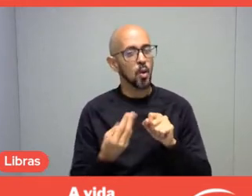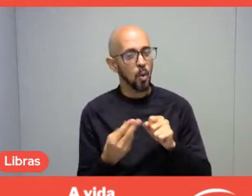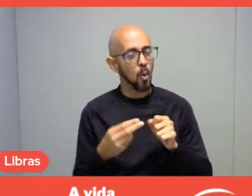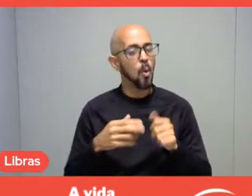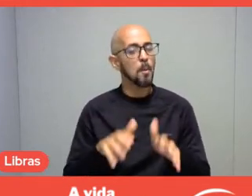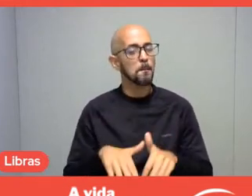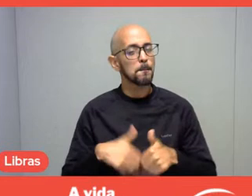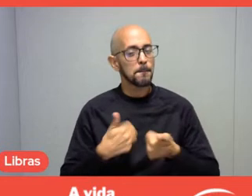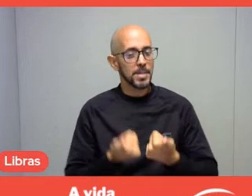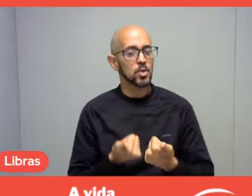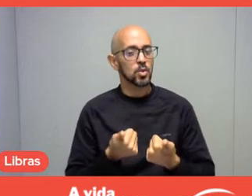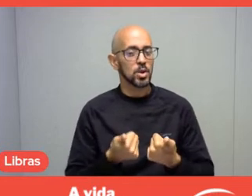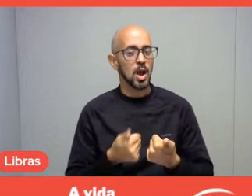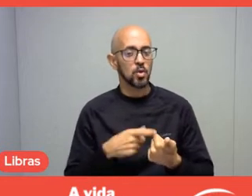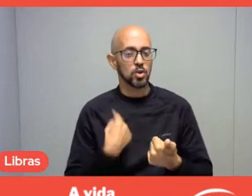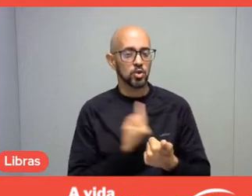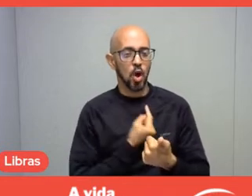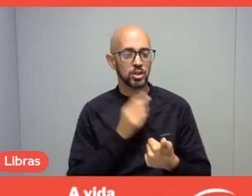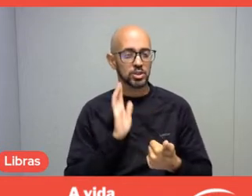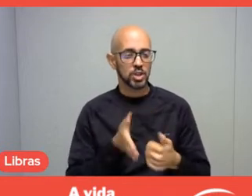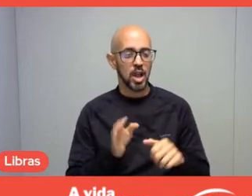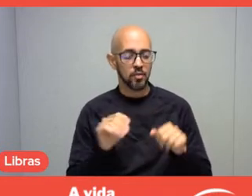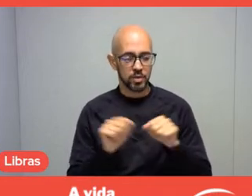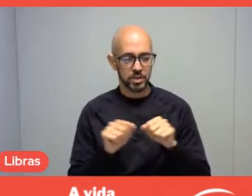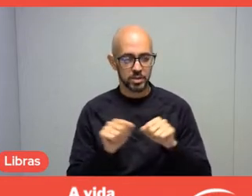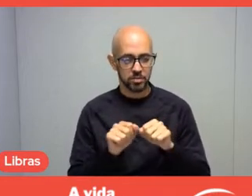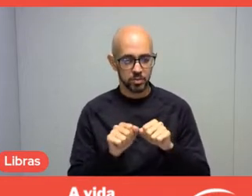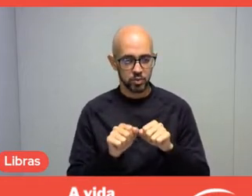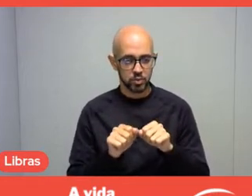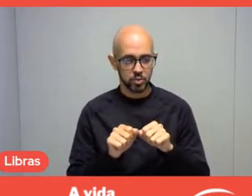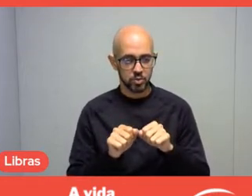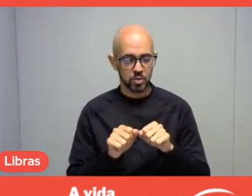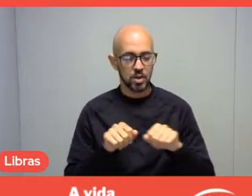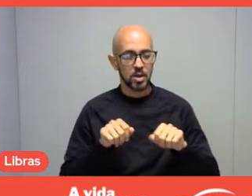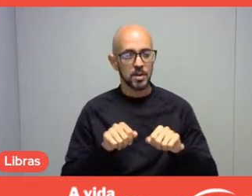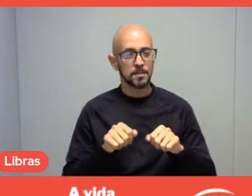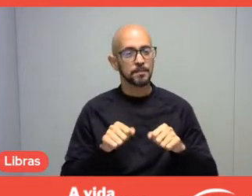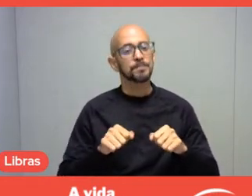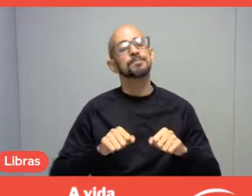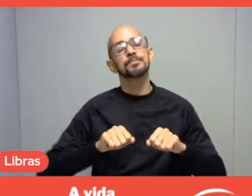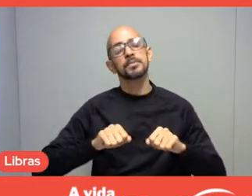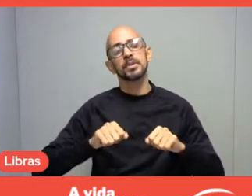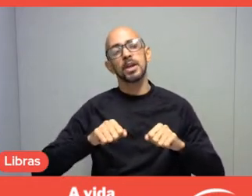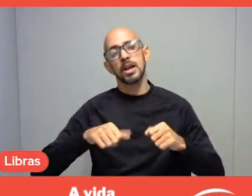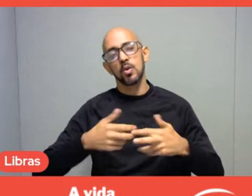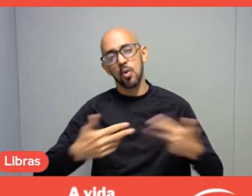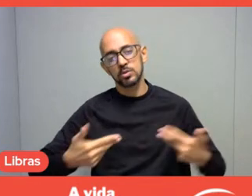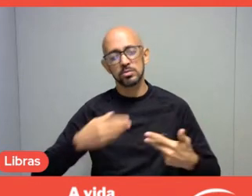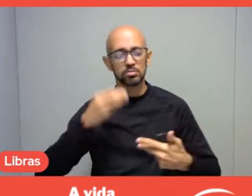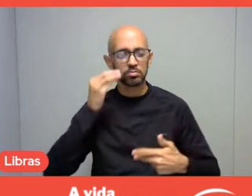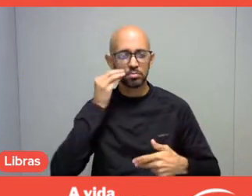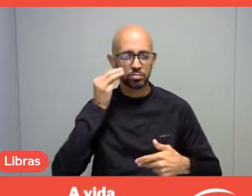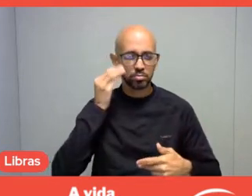But I think these are things that we have been trying to solve